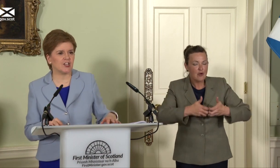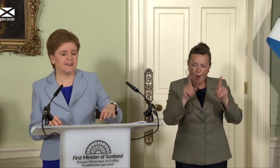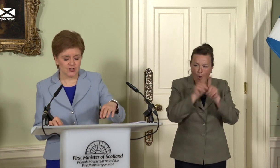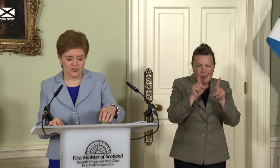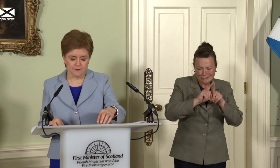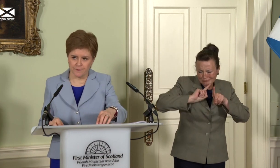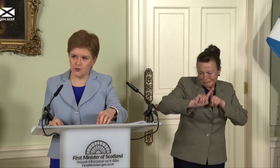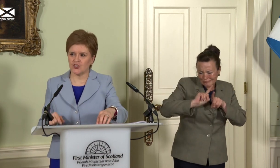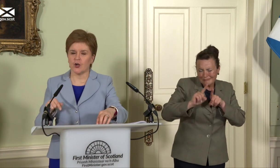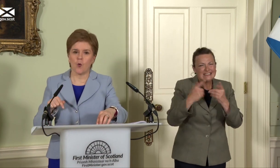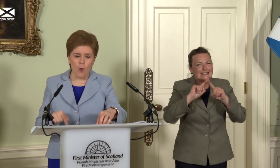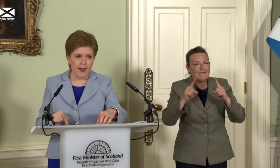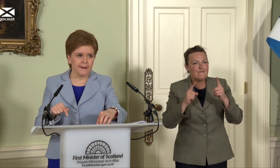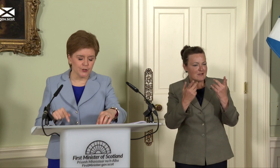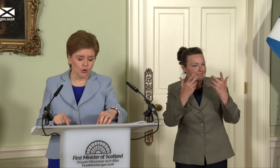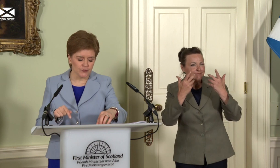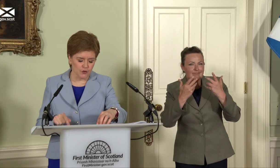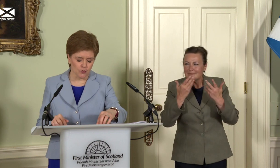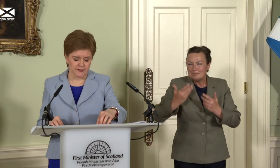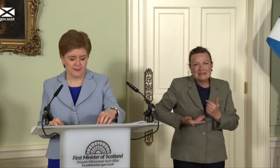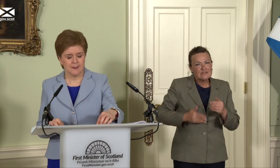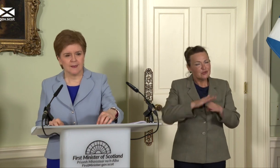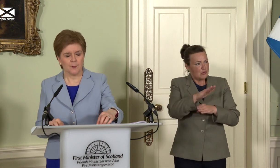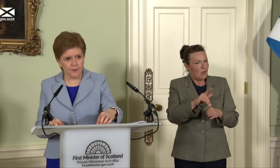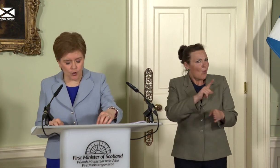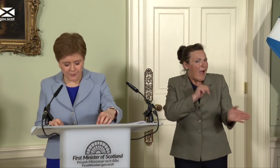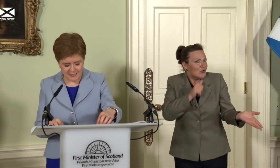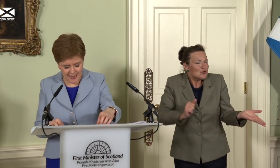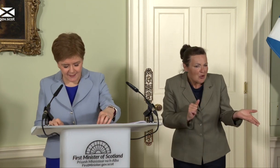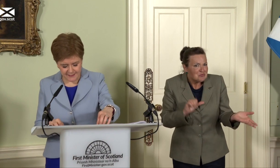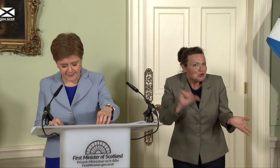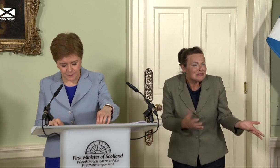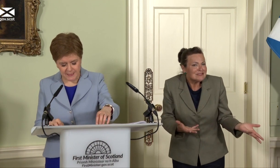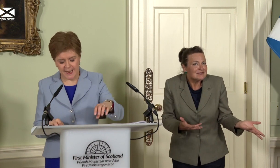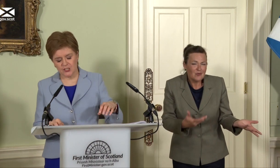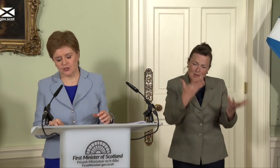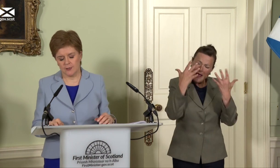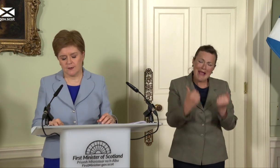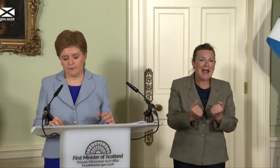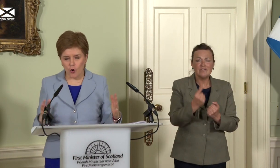industries of the future, why not Scotland? Above all, with the talent and potential of all